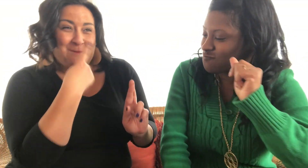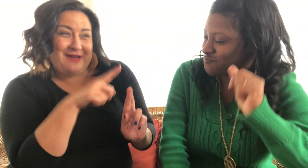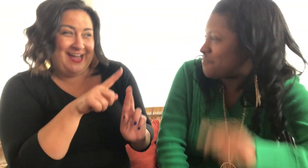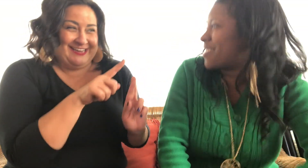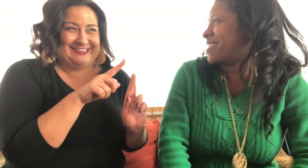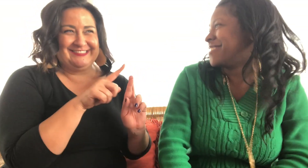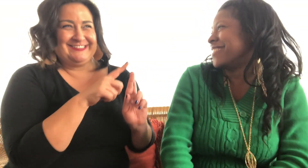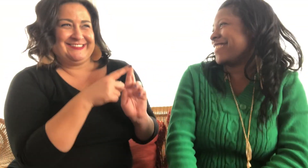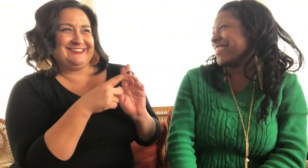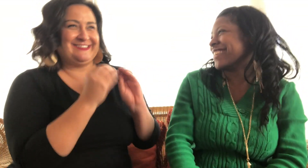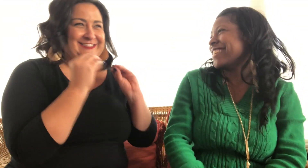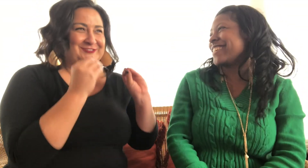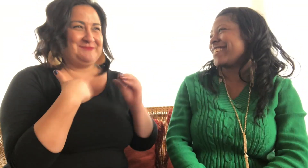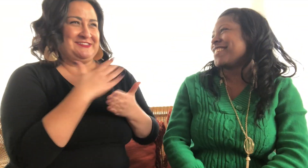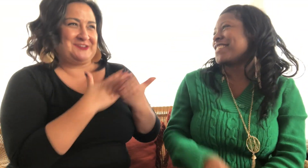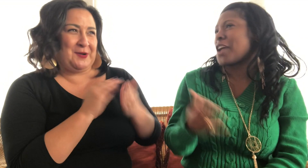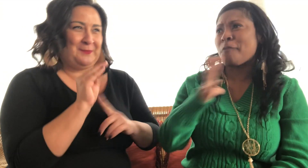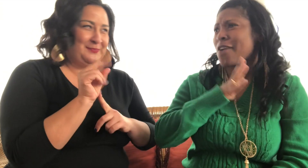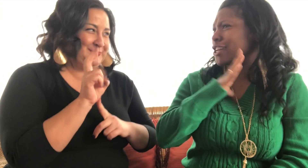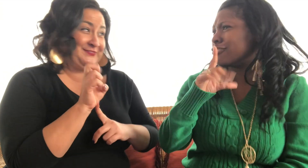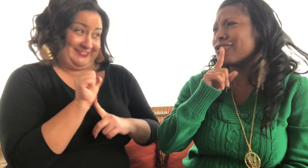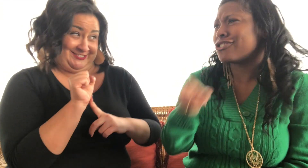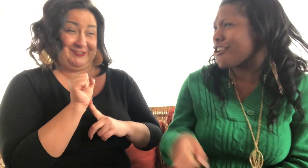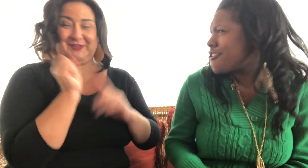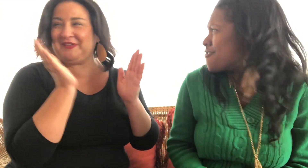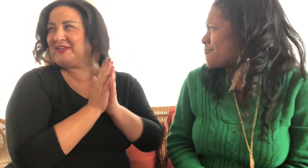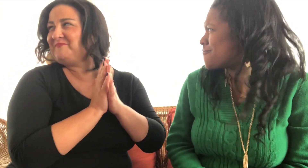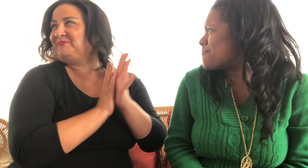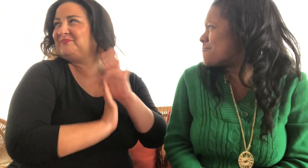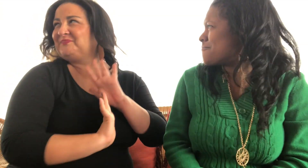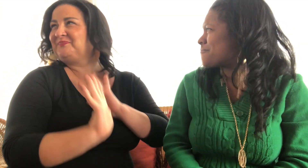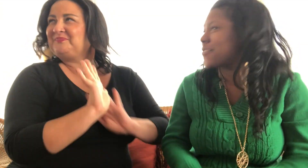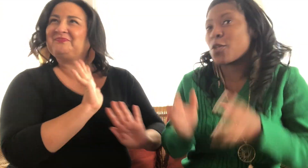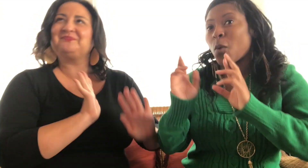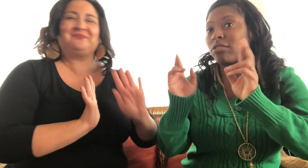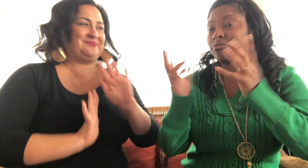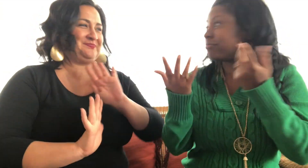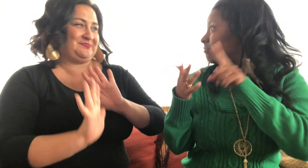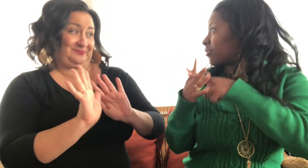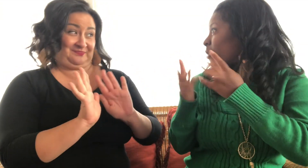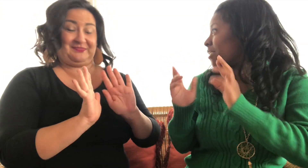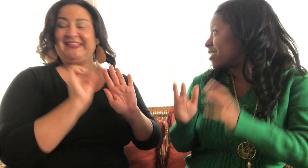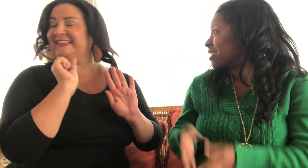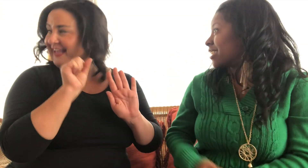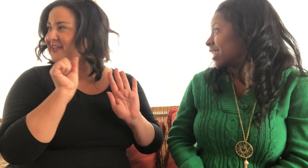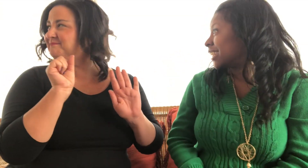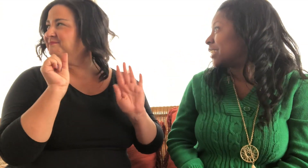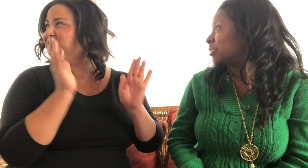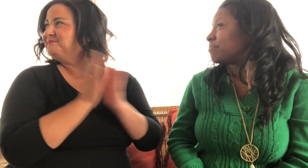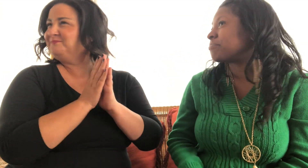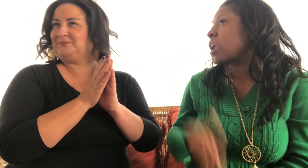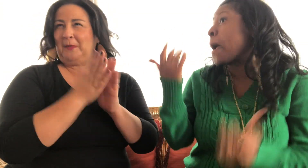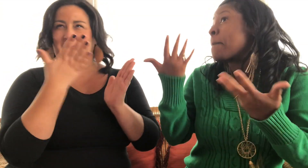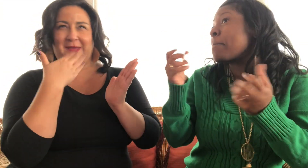I hope you don't mind teaching me some moves. Oh, fine, sure! Ready, want to start? Yeah!